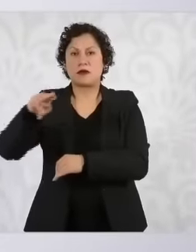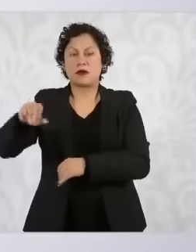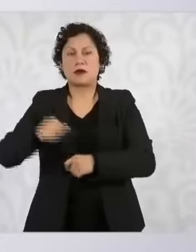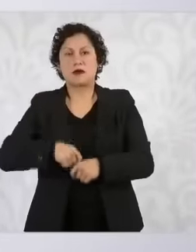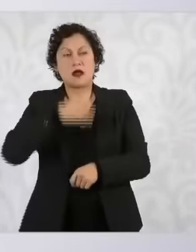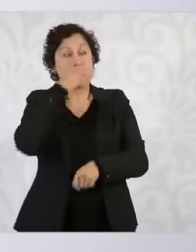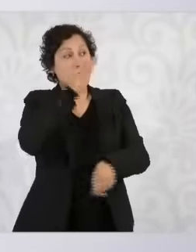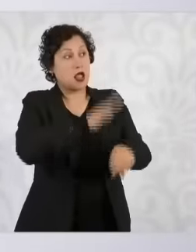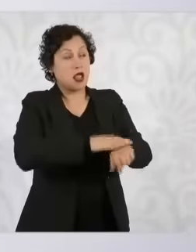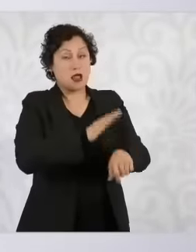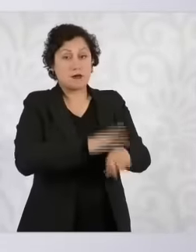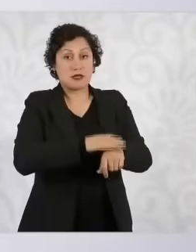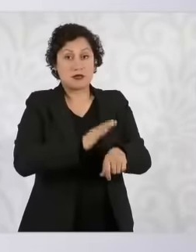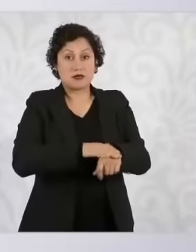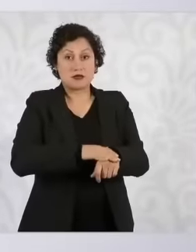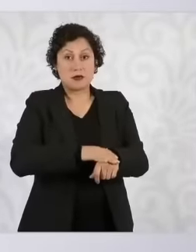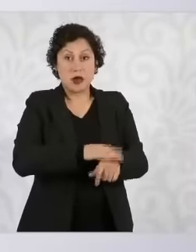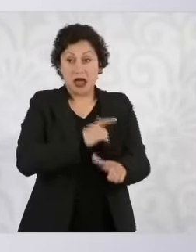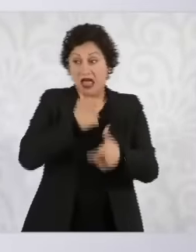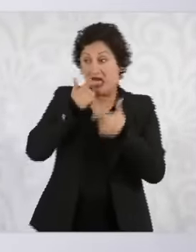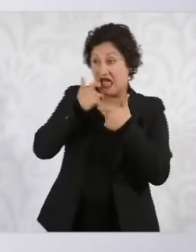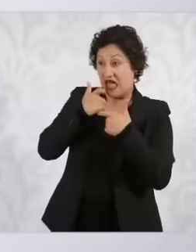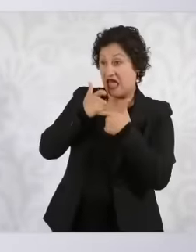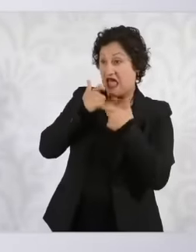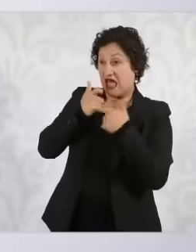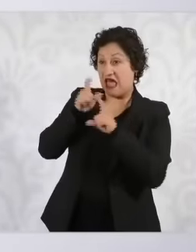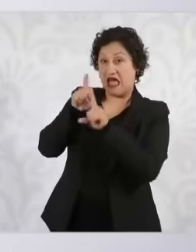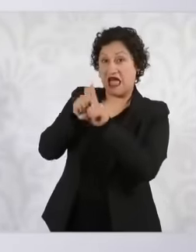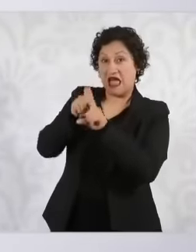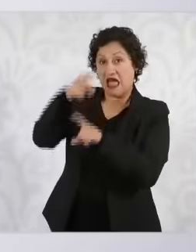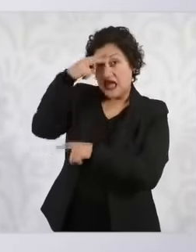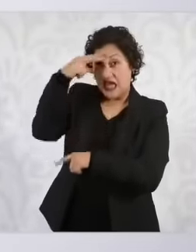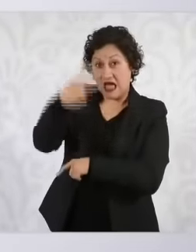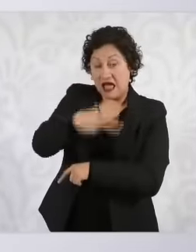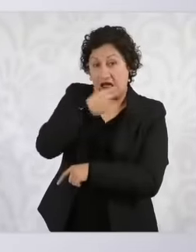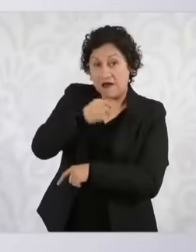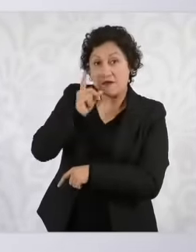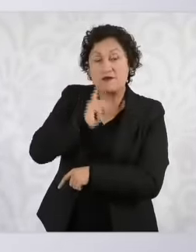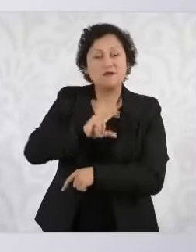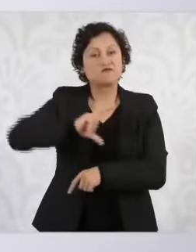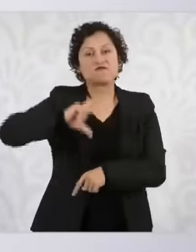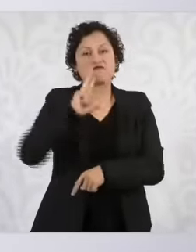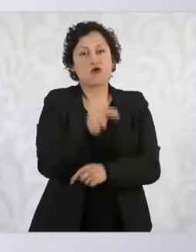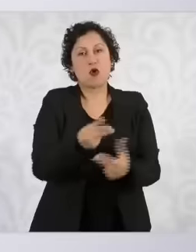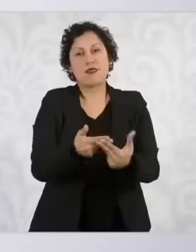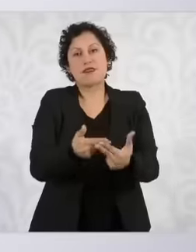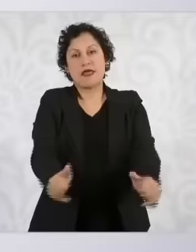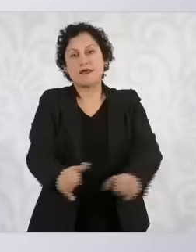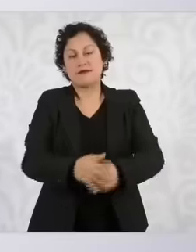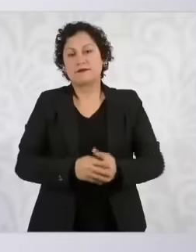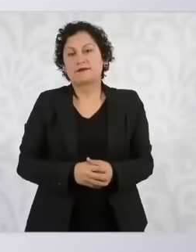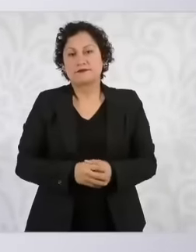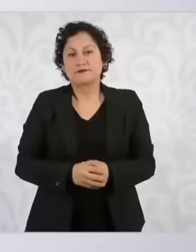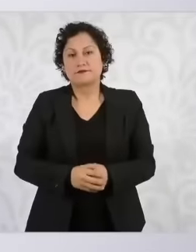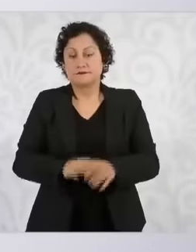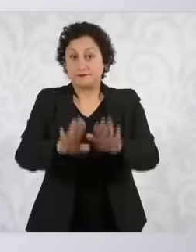Mexican women, the people of Mexico made a